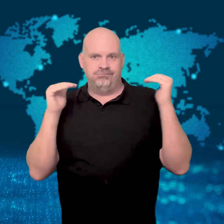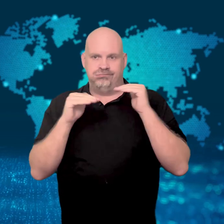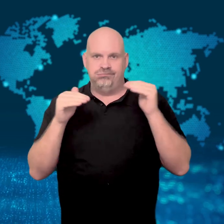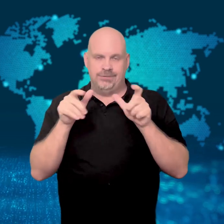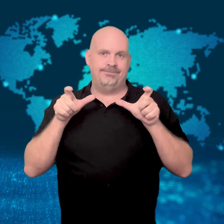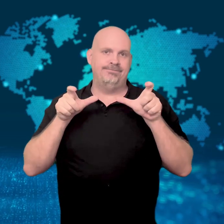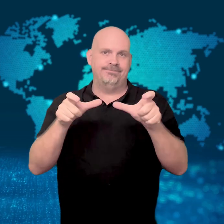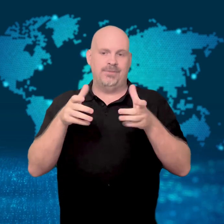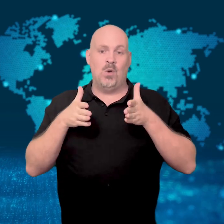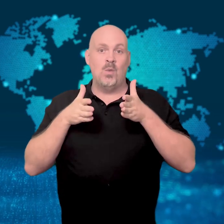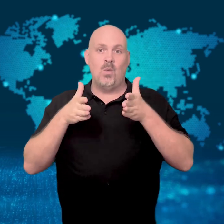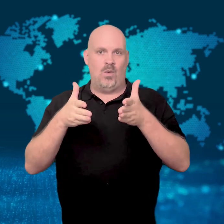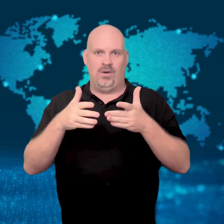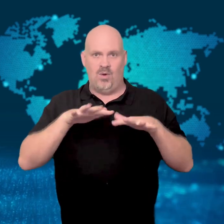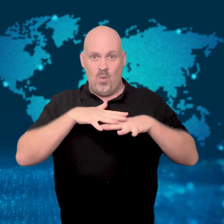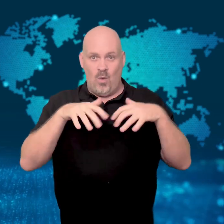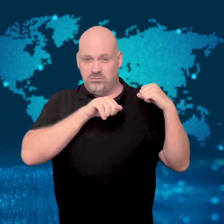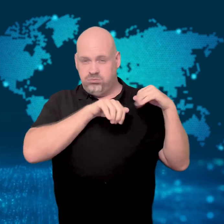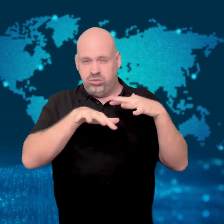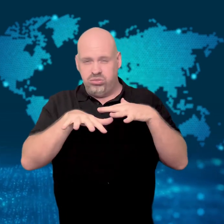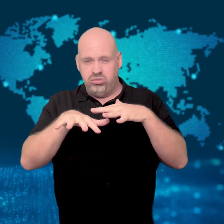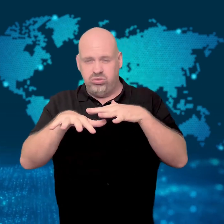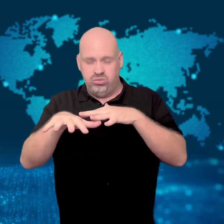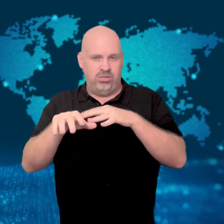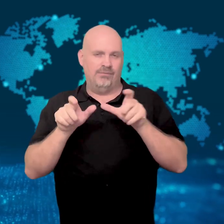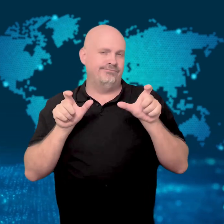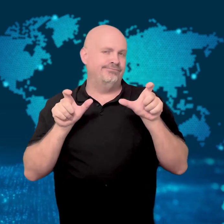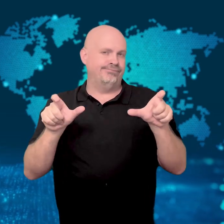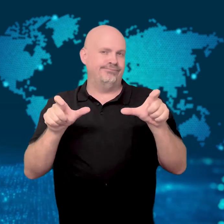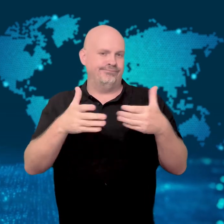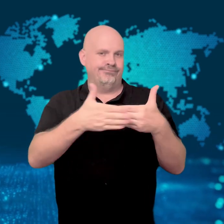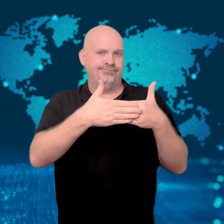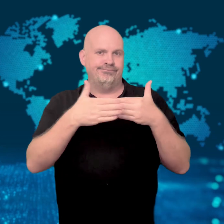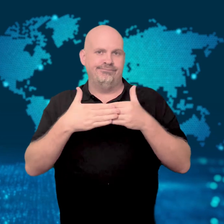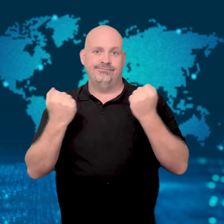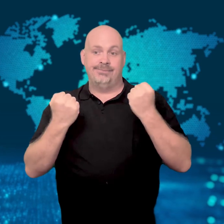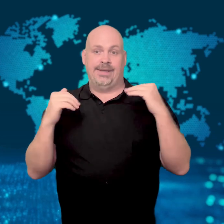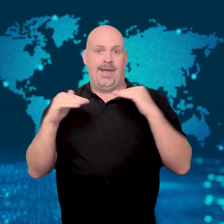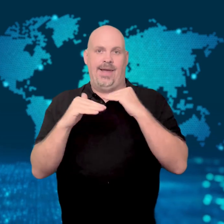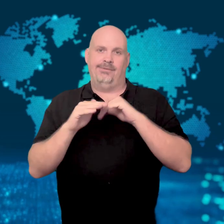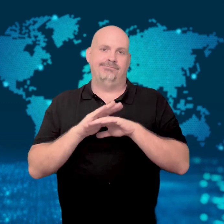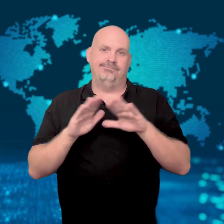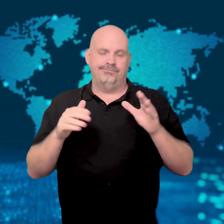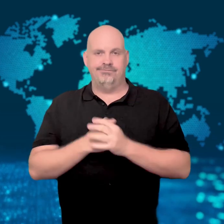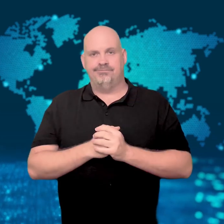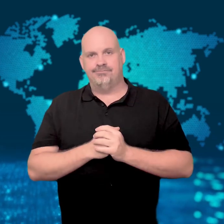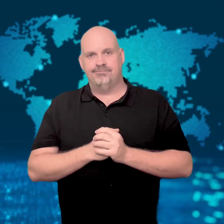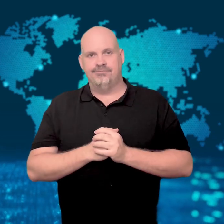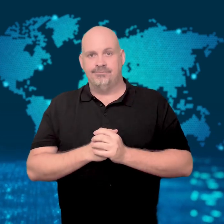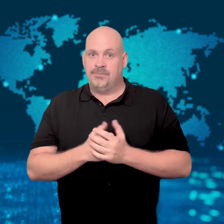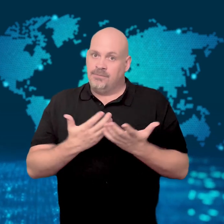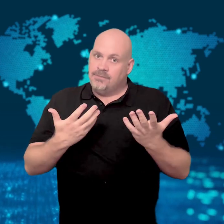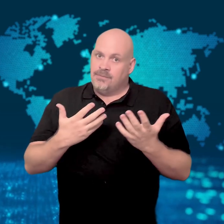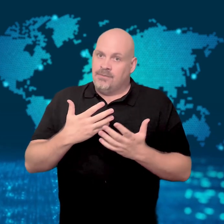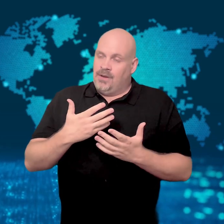Emergency crews shut down a main road because of the flooding water.